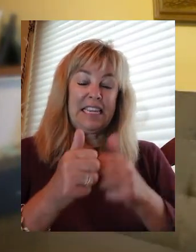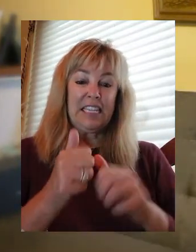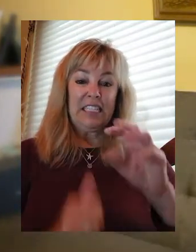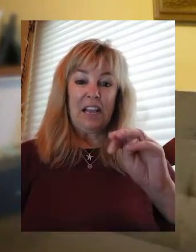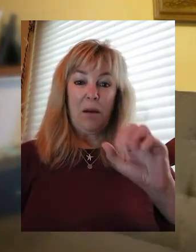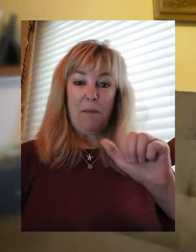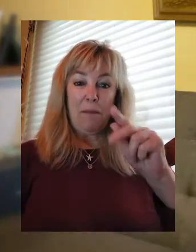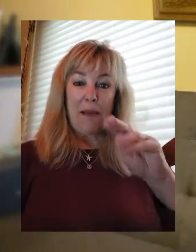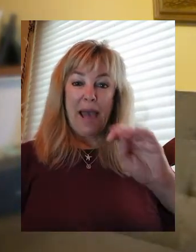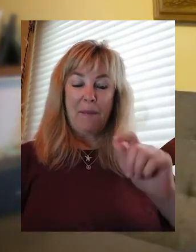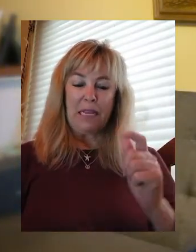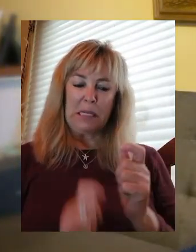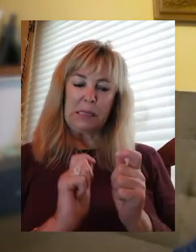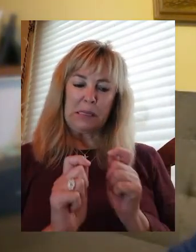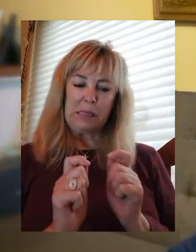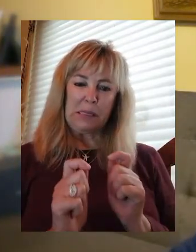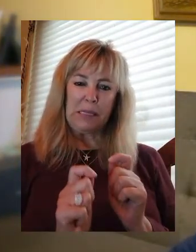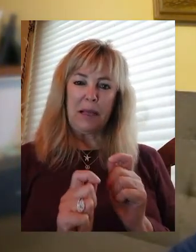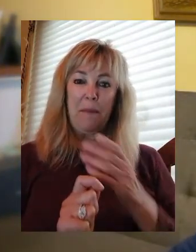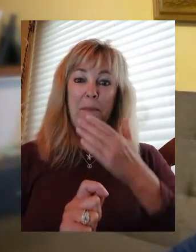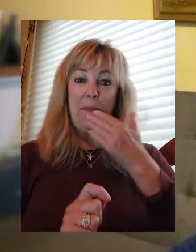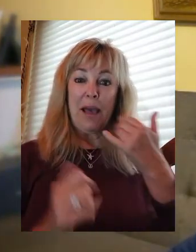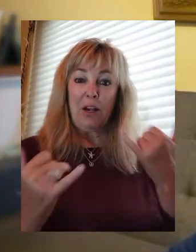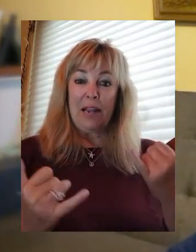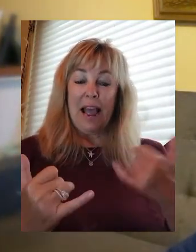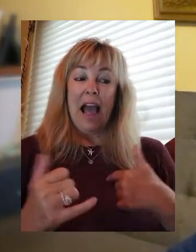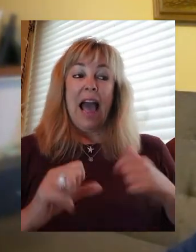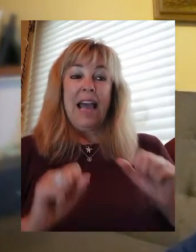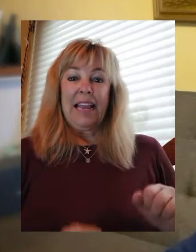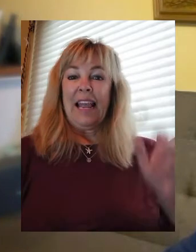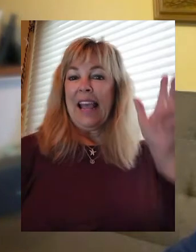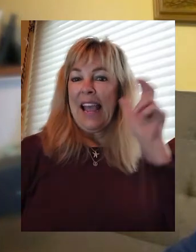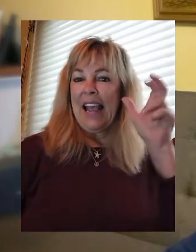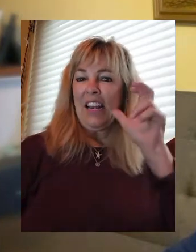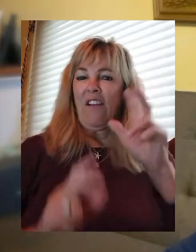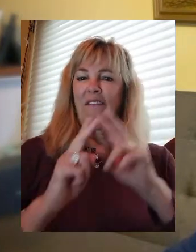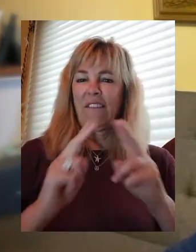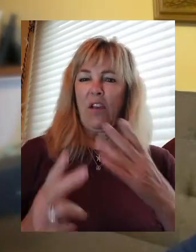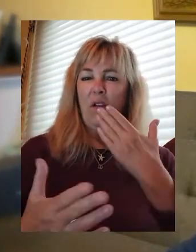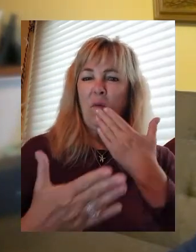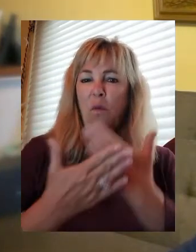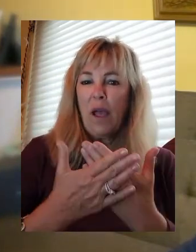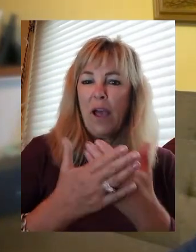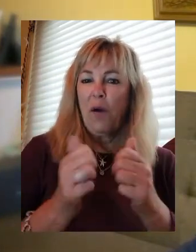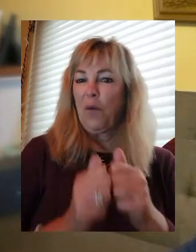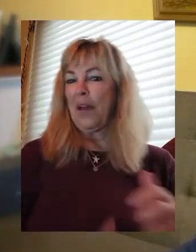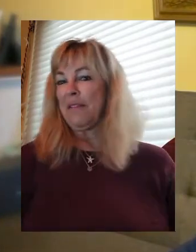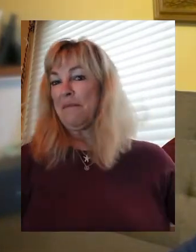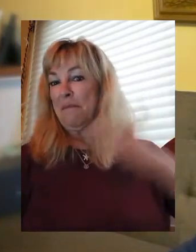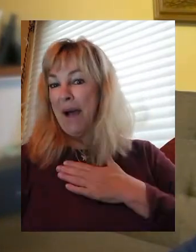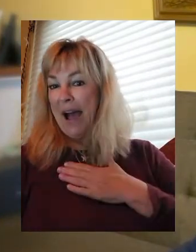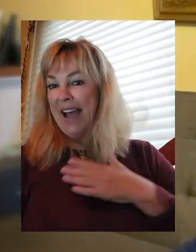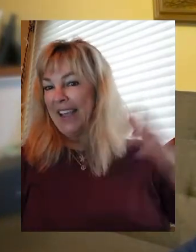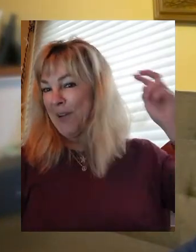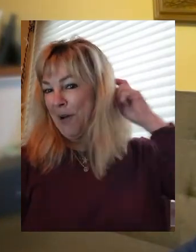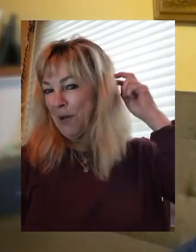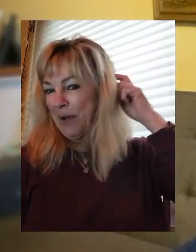So now I'm able to hear very well with a cochlear implant. I'm hearing new sound that I hadn't heard